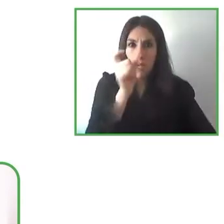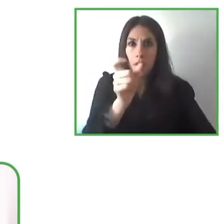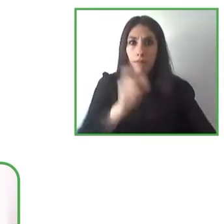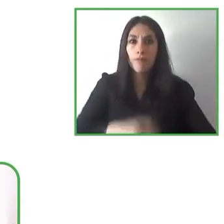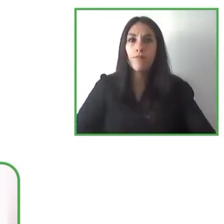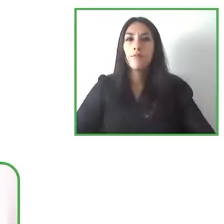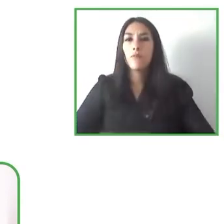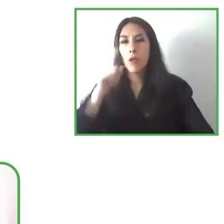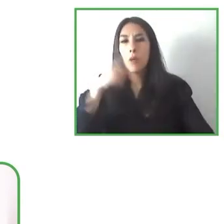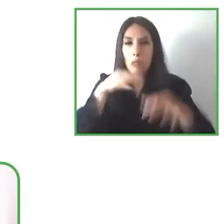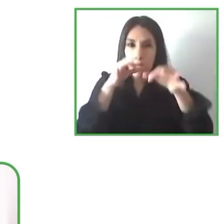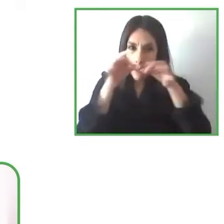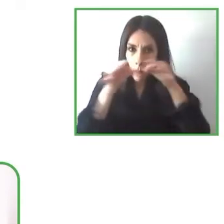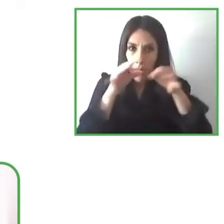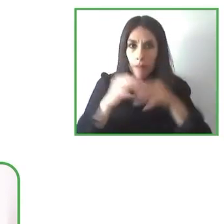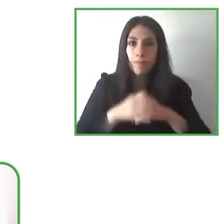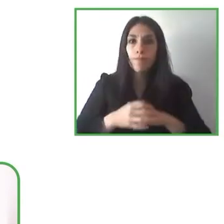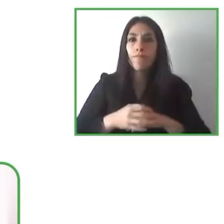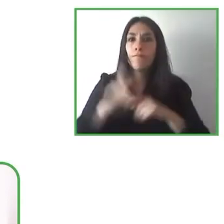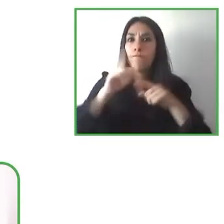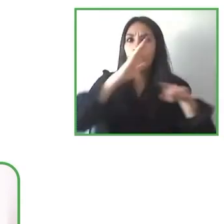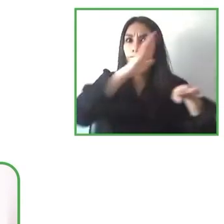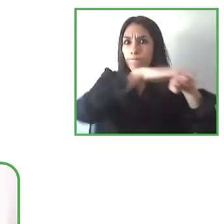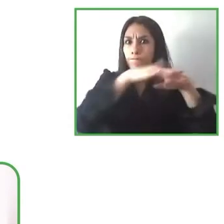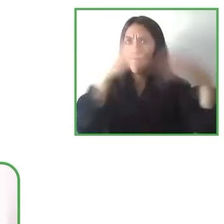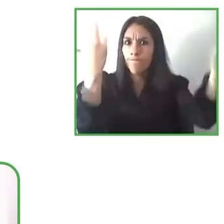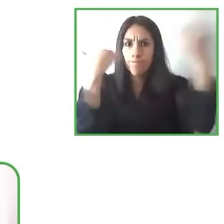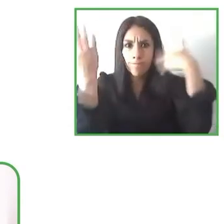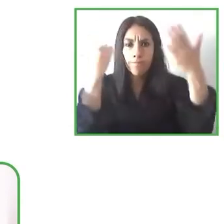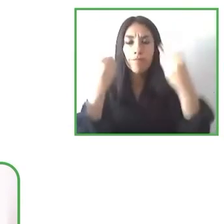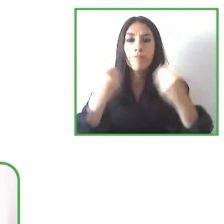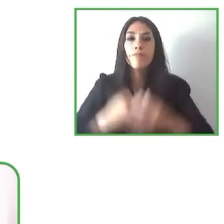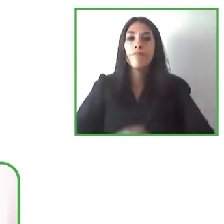take into account every person because in the end we've seen now